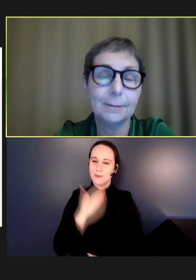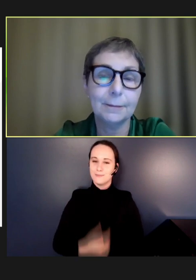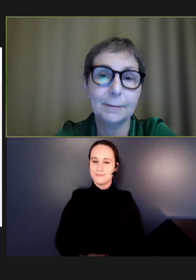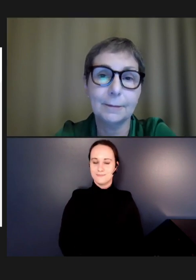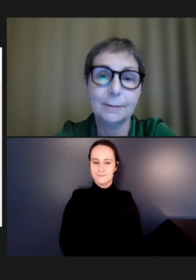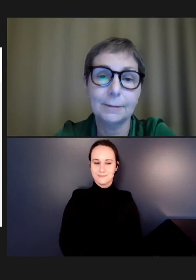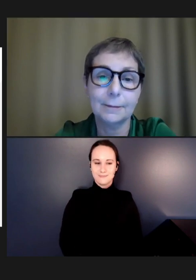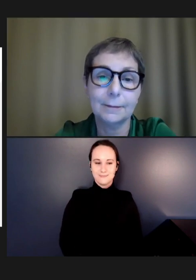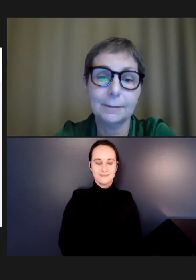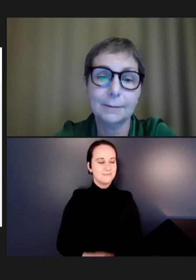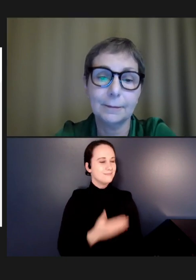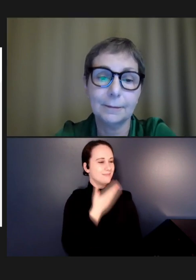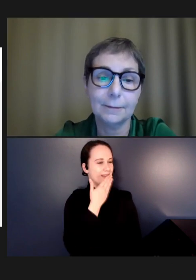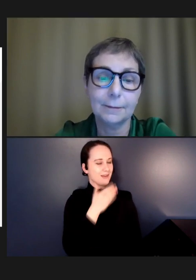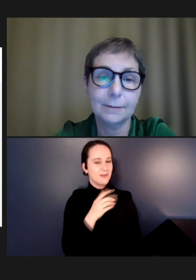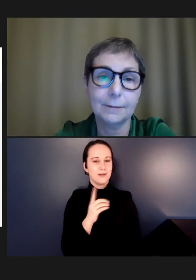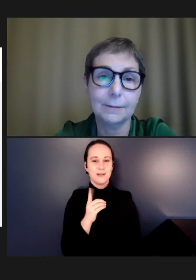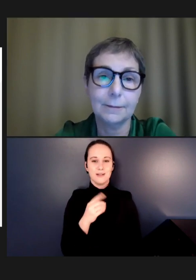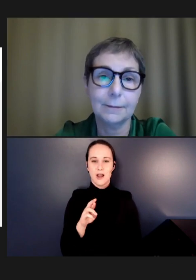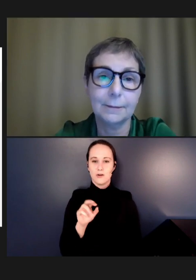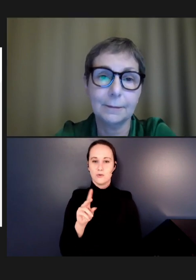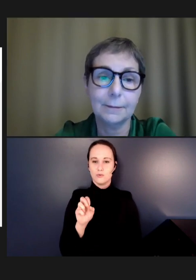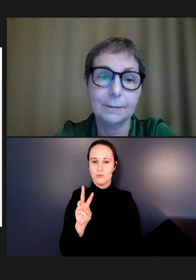Robert Hopkins, Jr.: Thank you, Dr. Crowcroft. We will now turn the floor